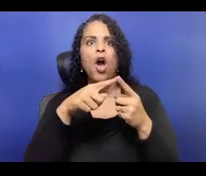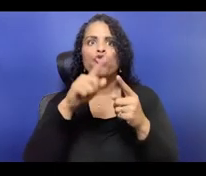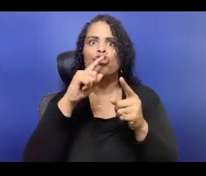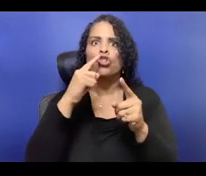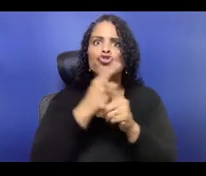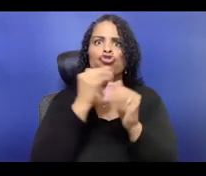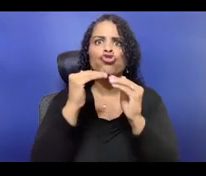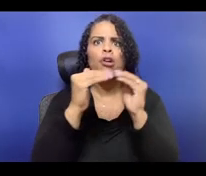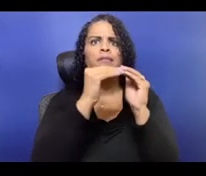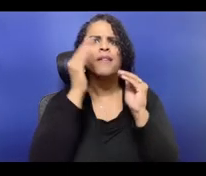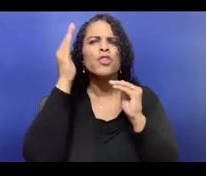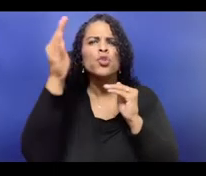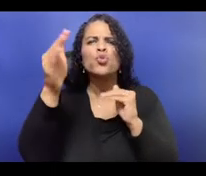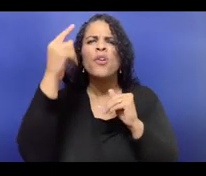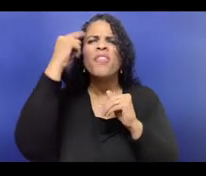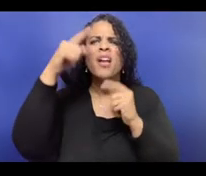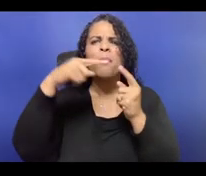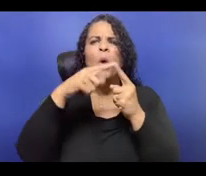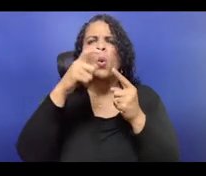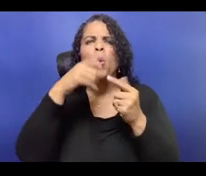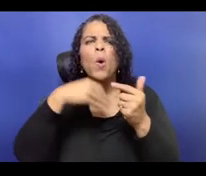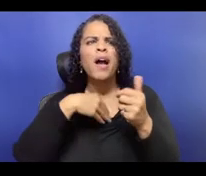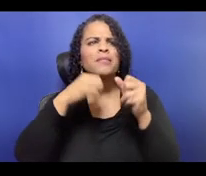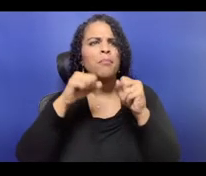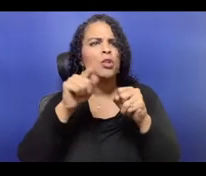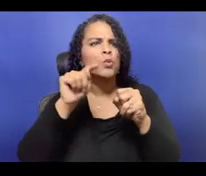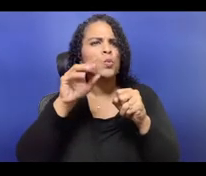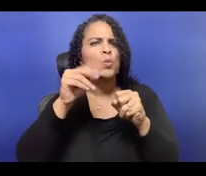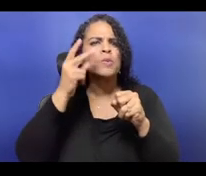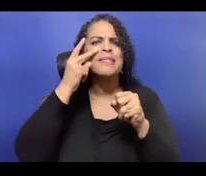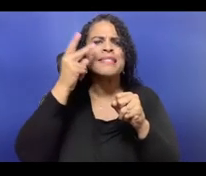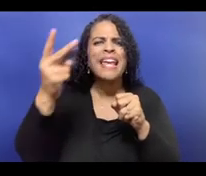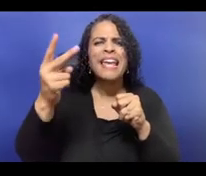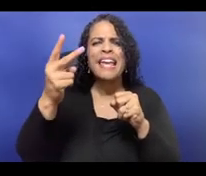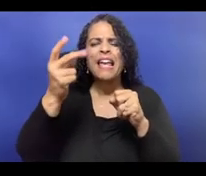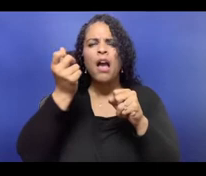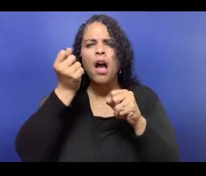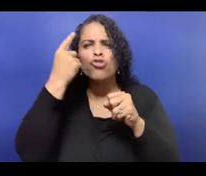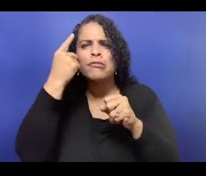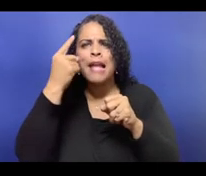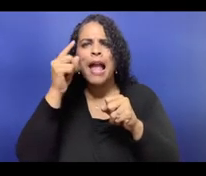into the awesome work she's doing. So thanks so much, Amy, and then over to Flux.